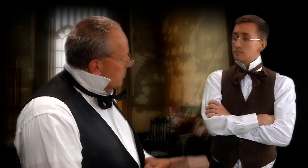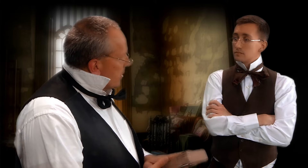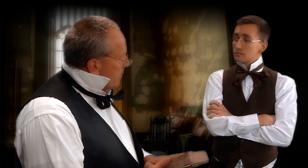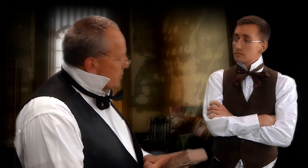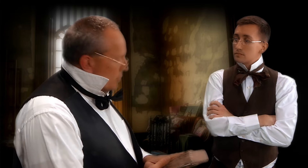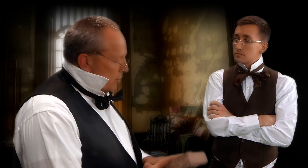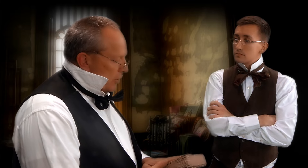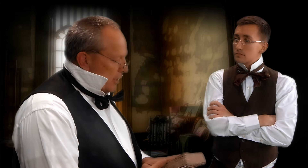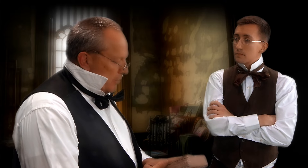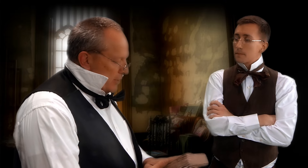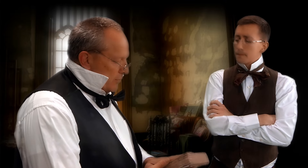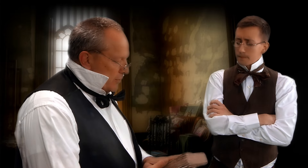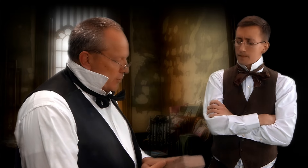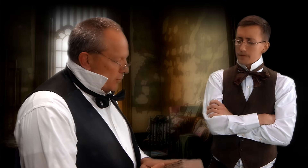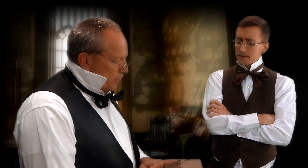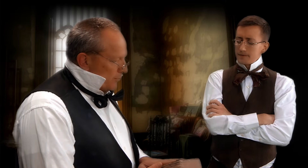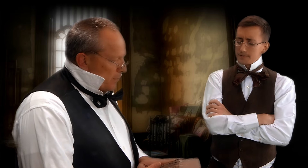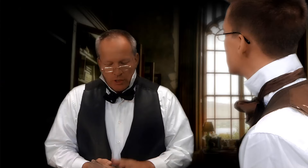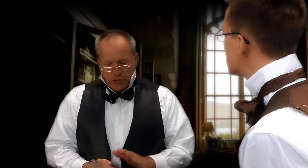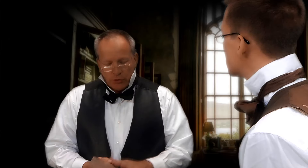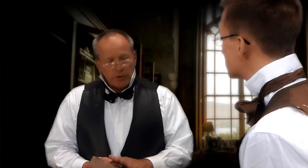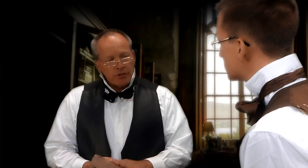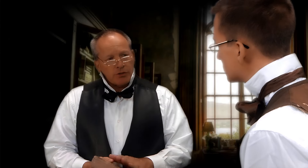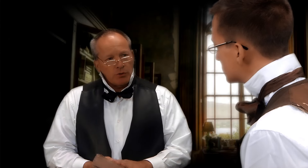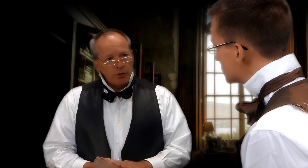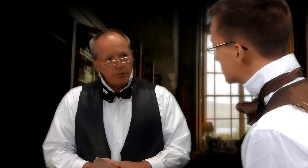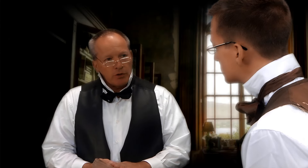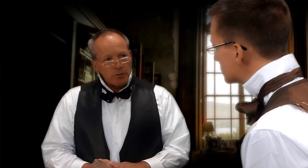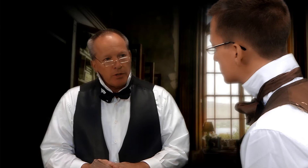by the Abbe Sicard, headmaster of the school. Children in this school converse